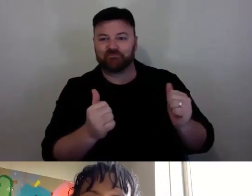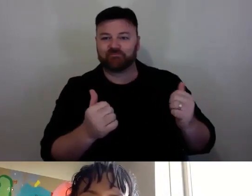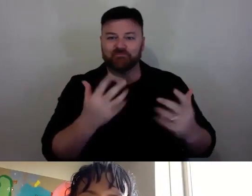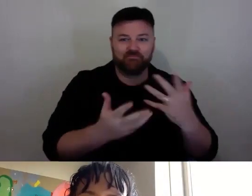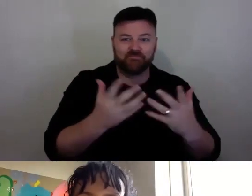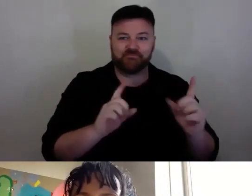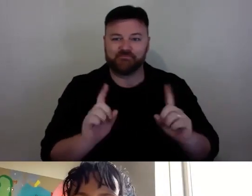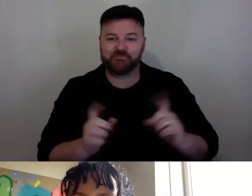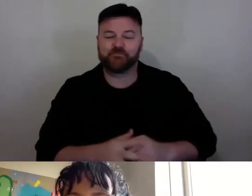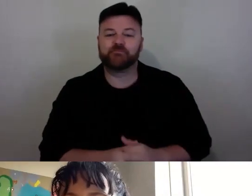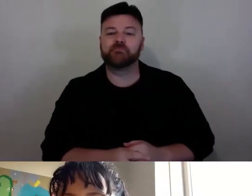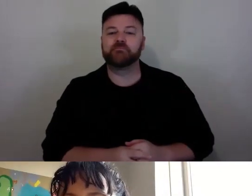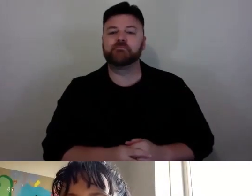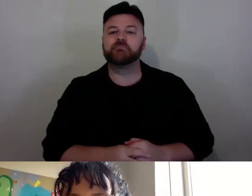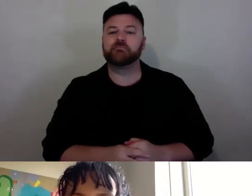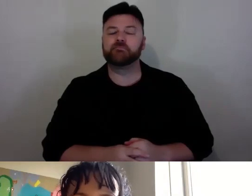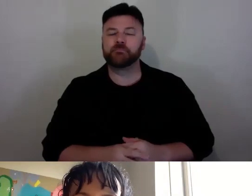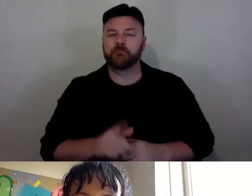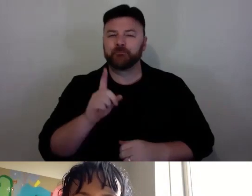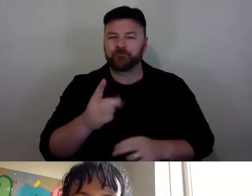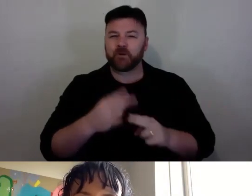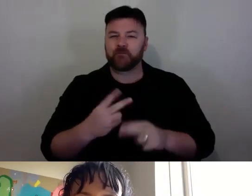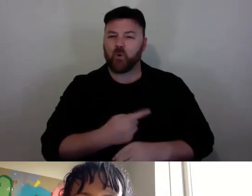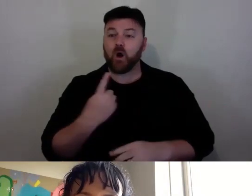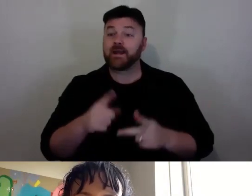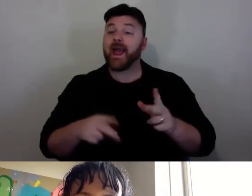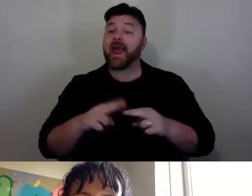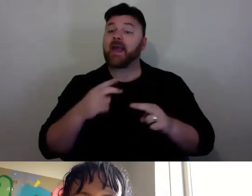to a point where it is not sort of getting resolved, we might come back